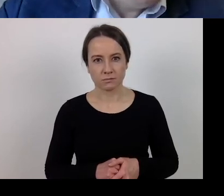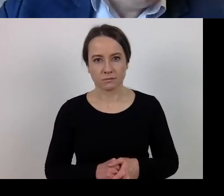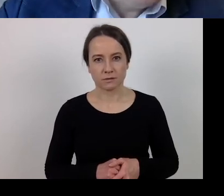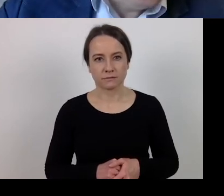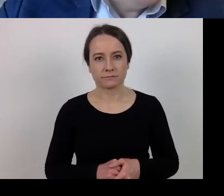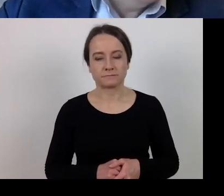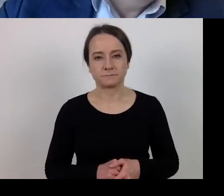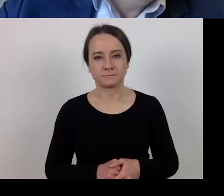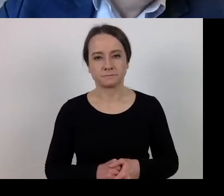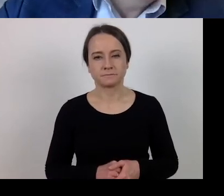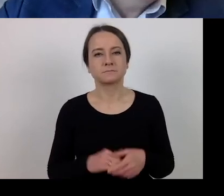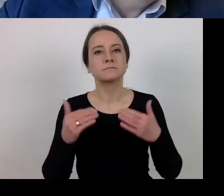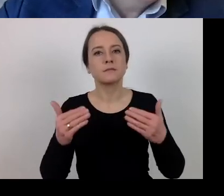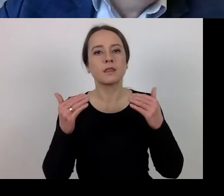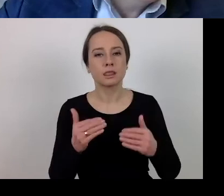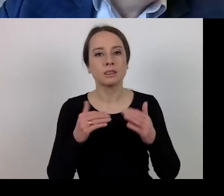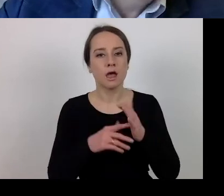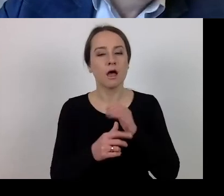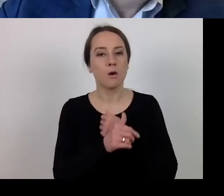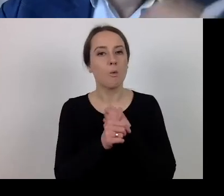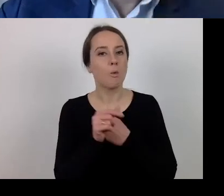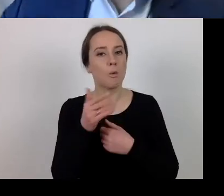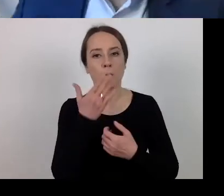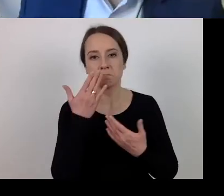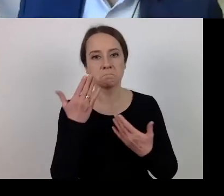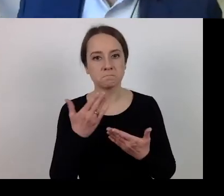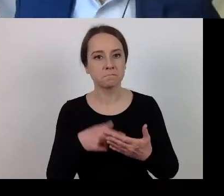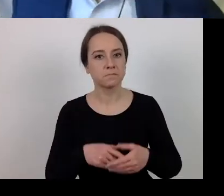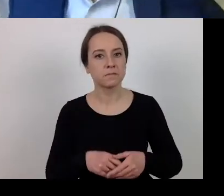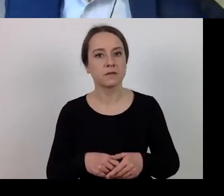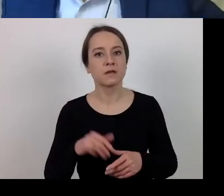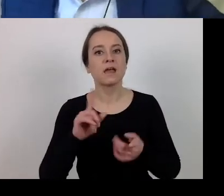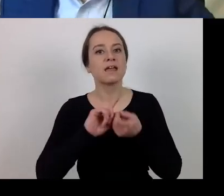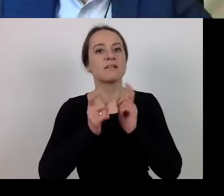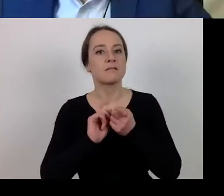the introduction of amendments for the extension of deadlines.